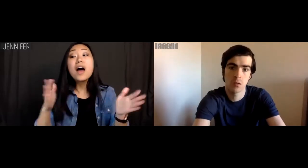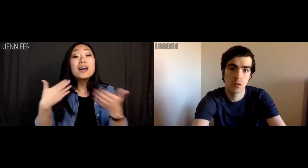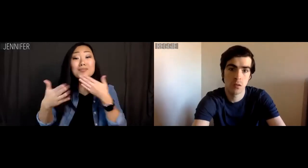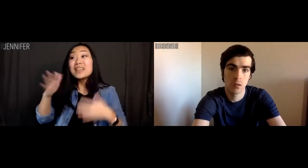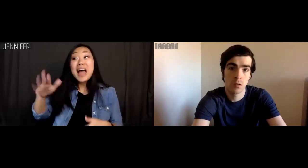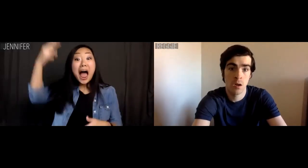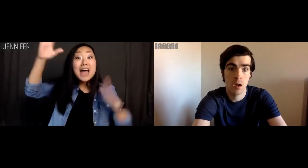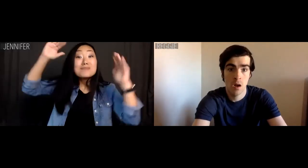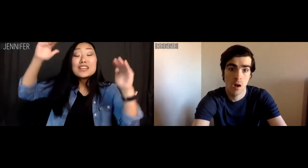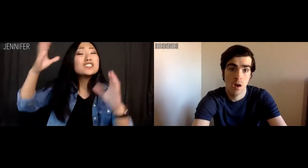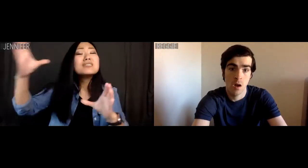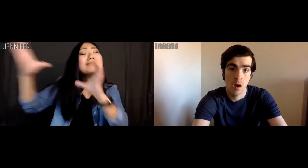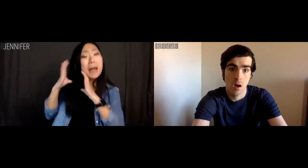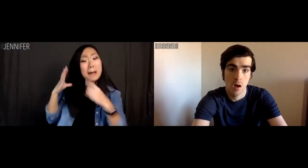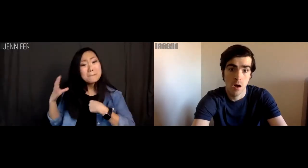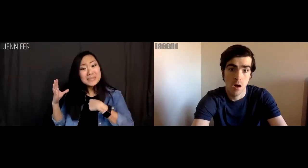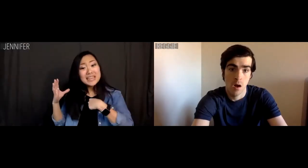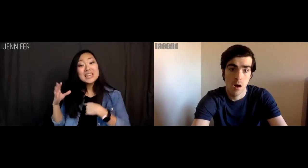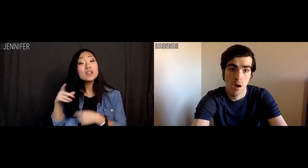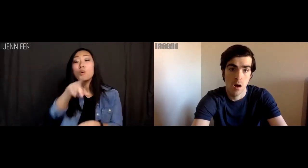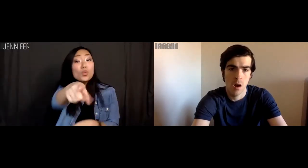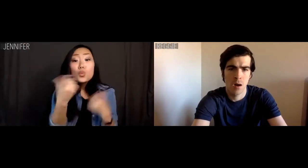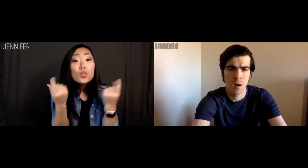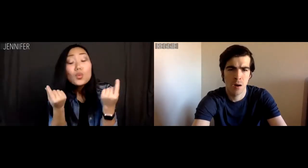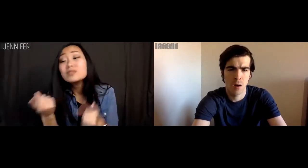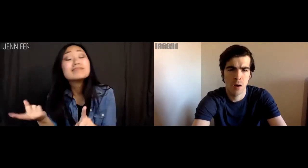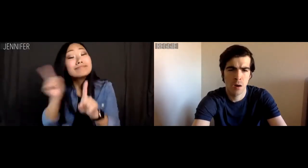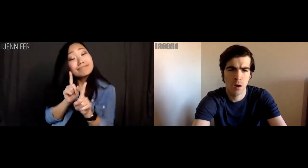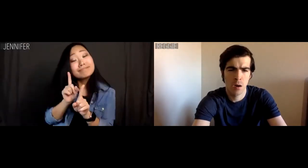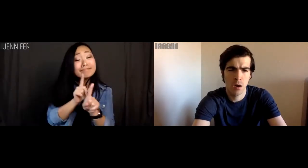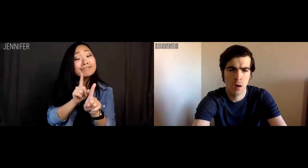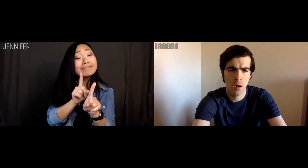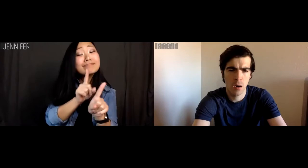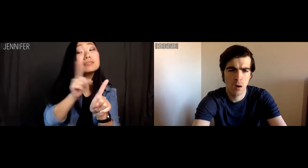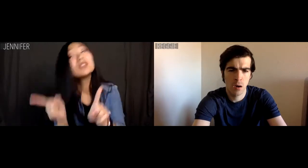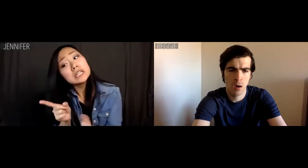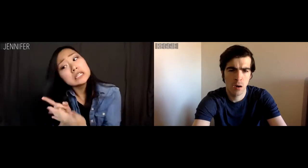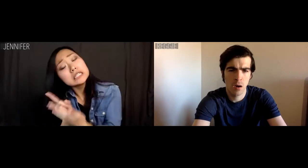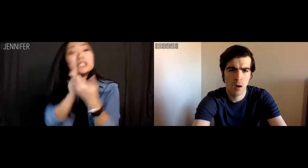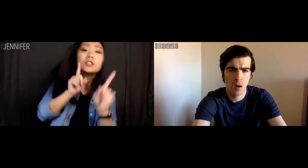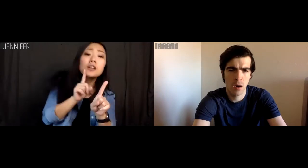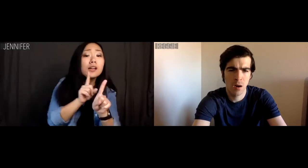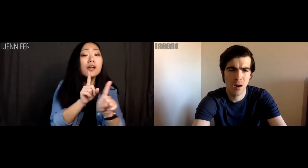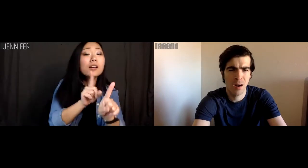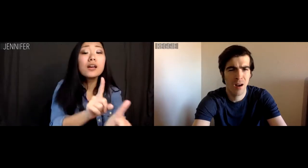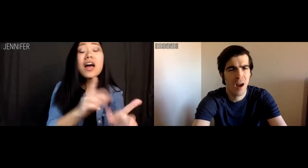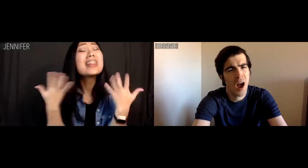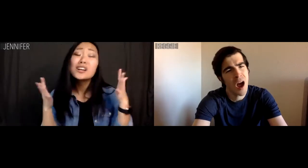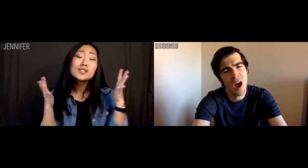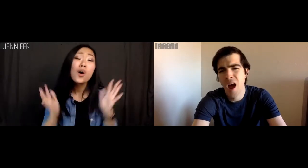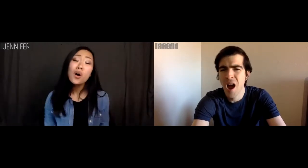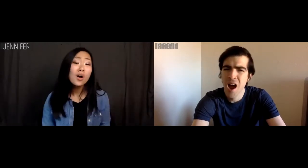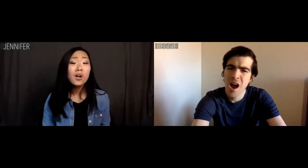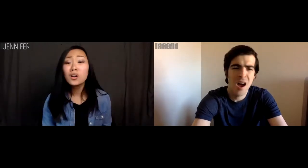Jennifer: Even if I have high expectations, I only place them on me. All you have to do is hang on for the ride, and not fall off my back.